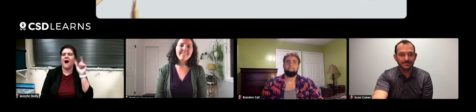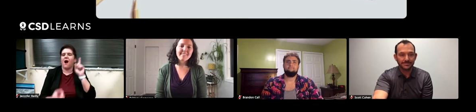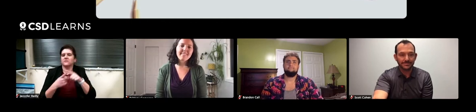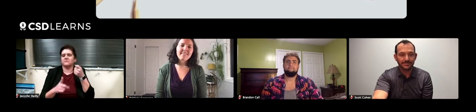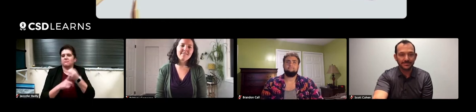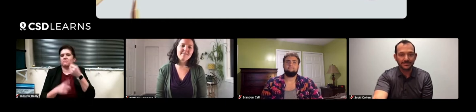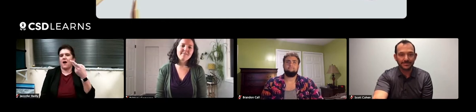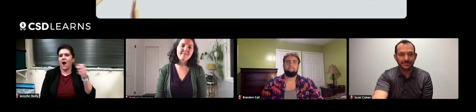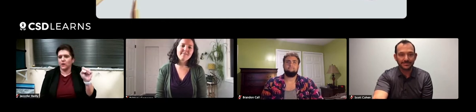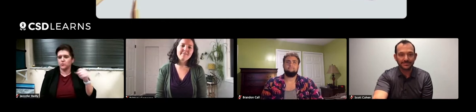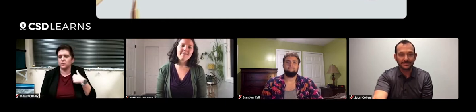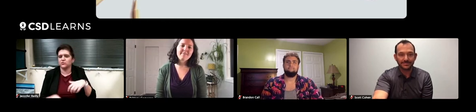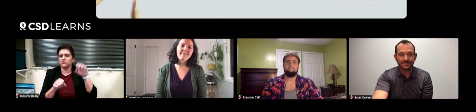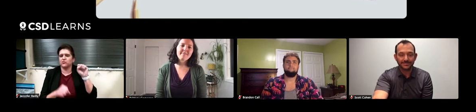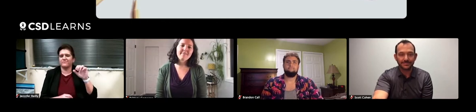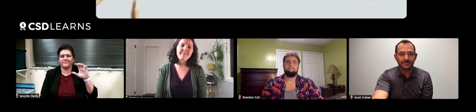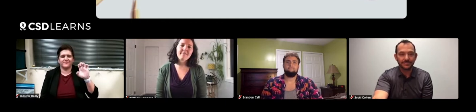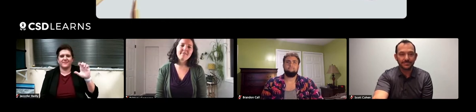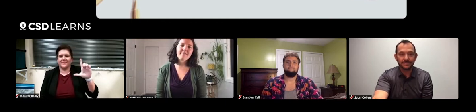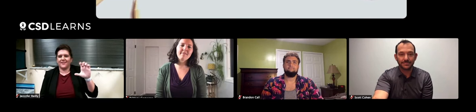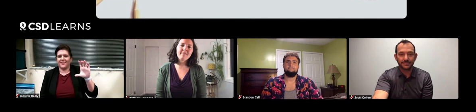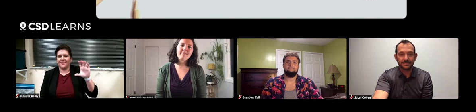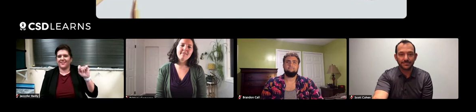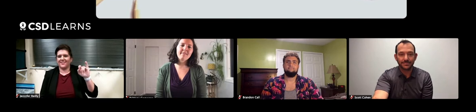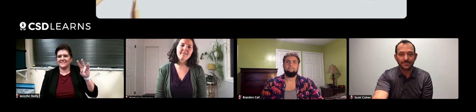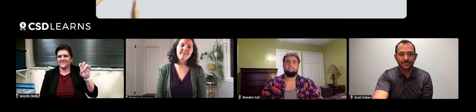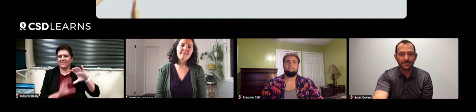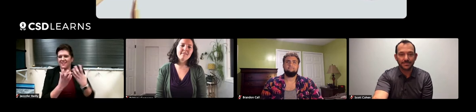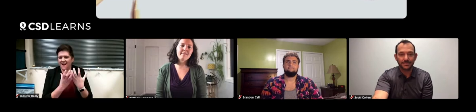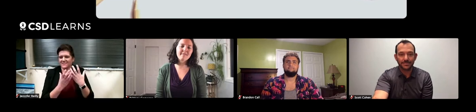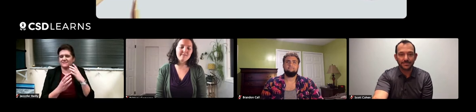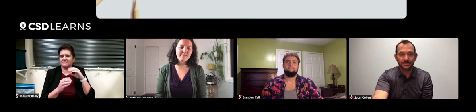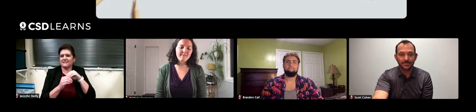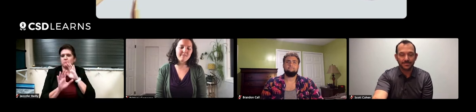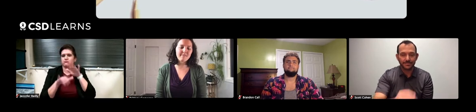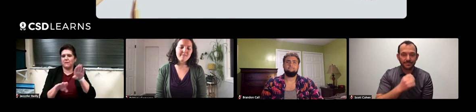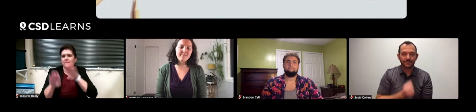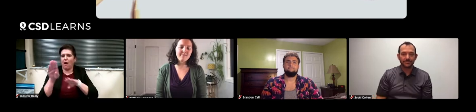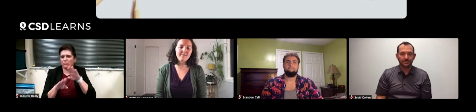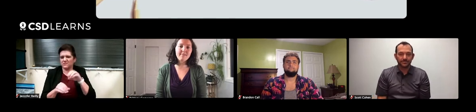But in high school I took an elective course in marine biology